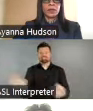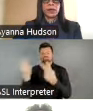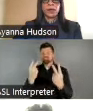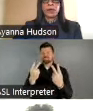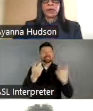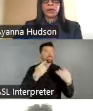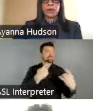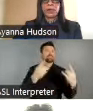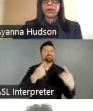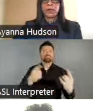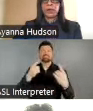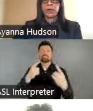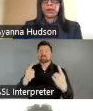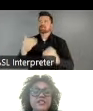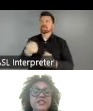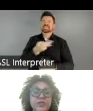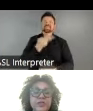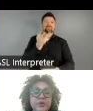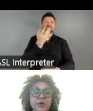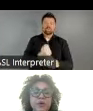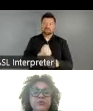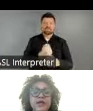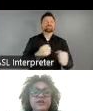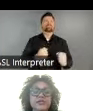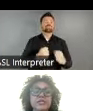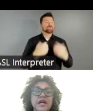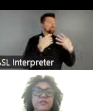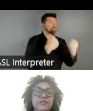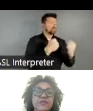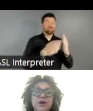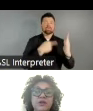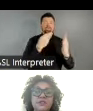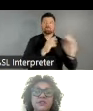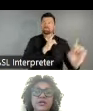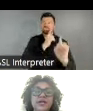over the past several years, the strength and role of the National Endowment for the Arts,